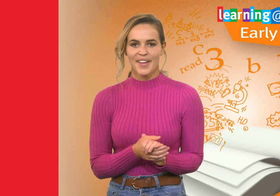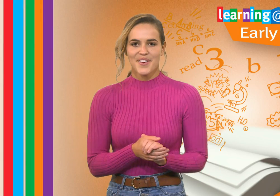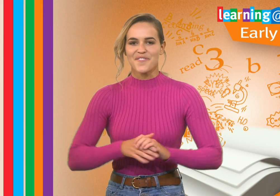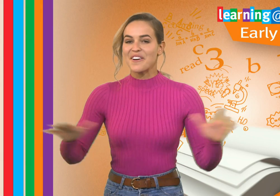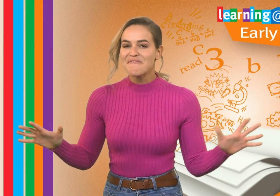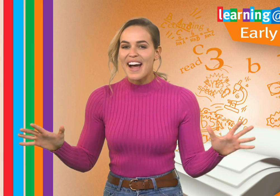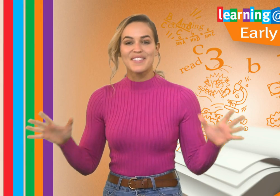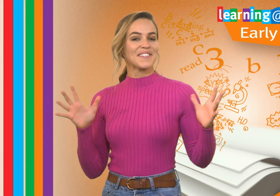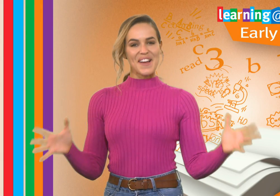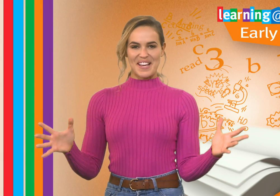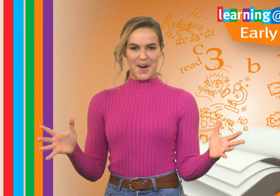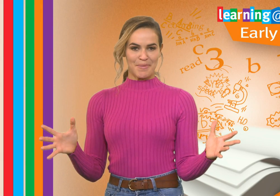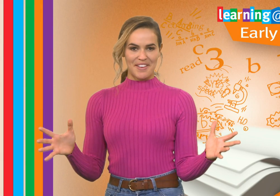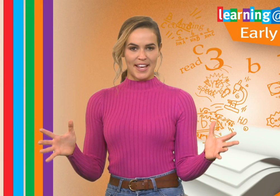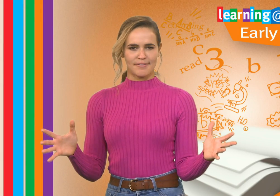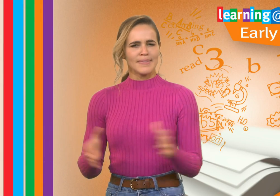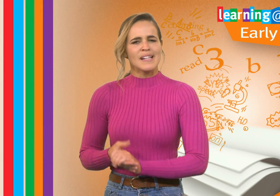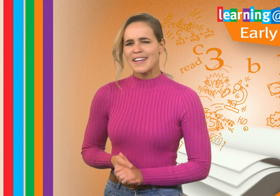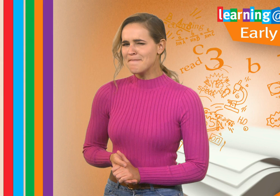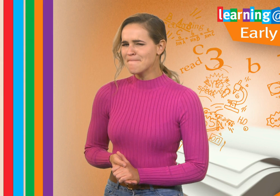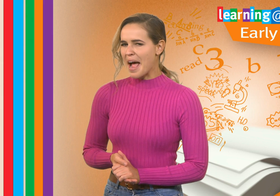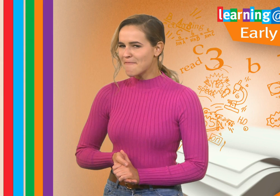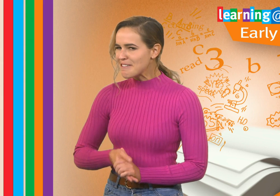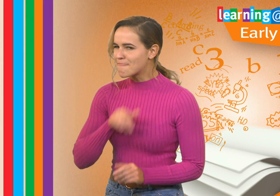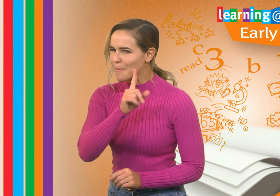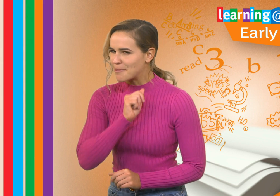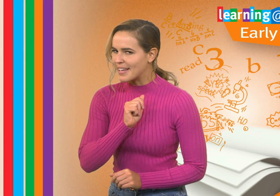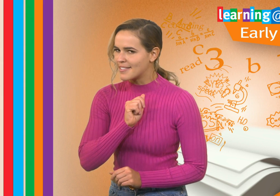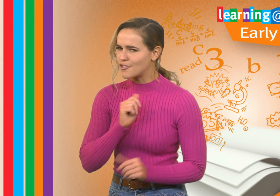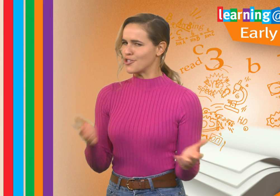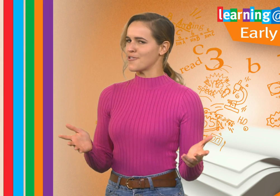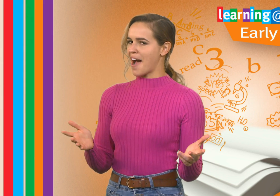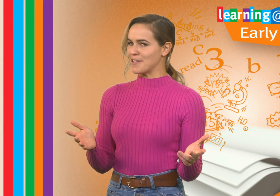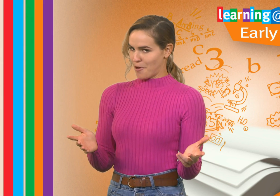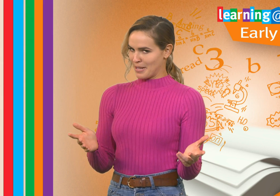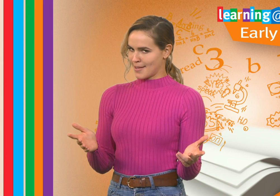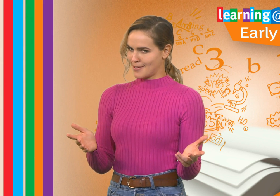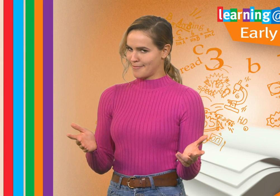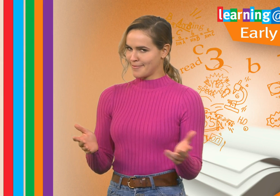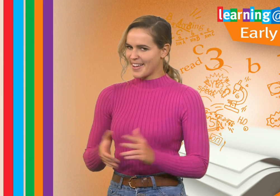Welcome back to Learning@Home TV. How many rubbish bins do you have at your place?